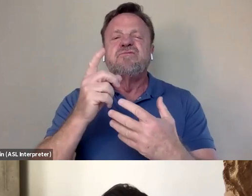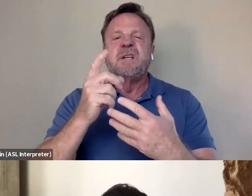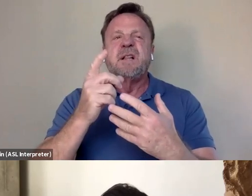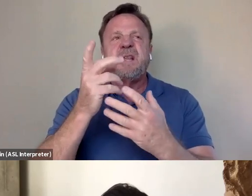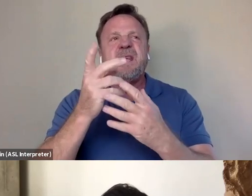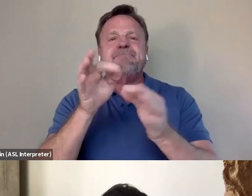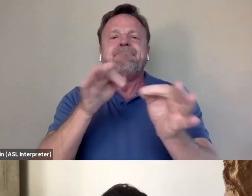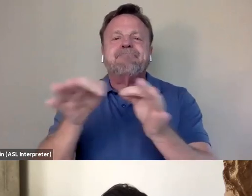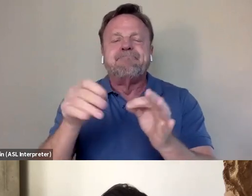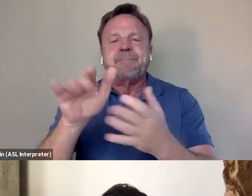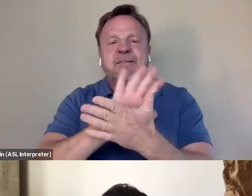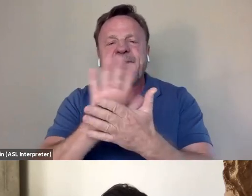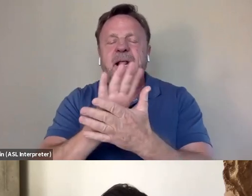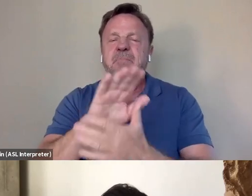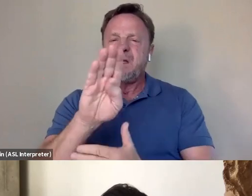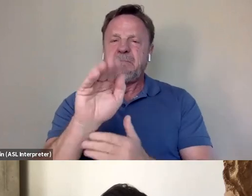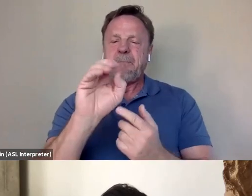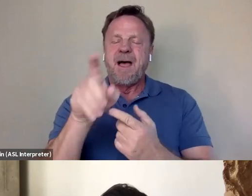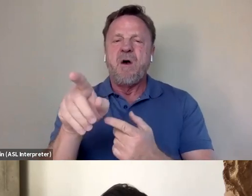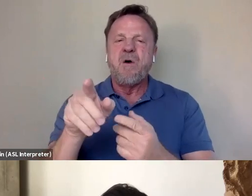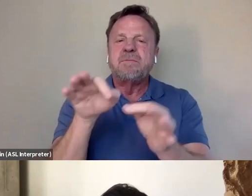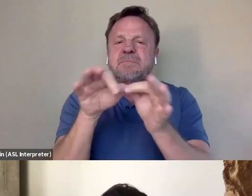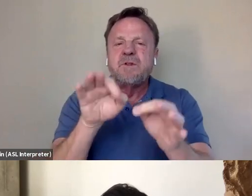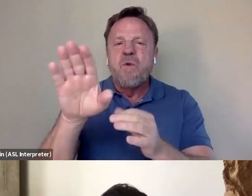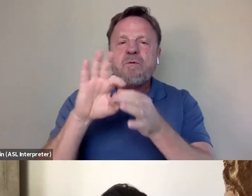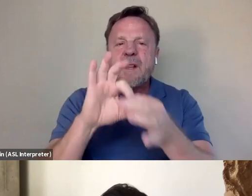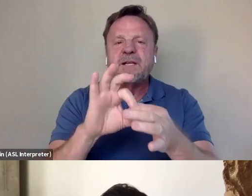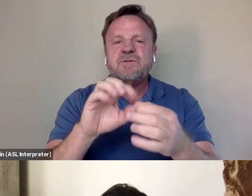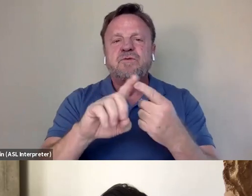Bao maybe you can talk a bit about your relationship to Bruce Lee and his work